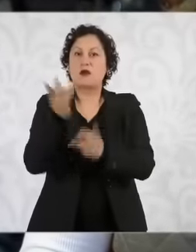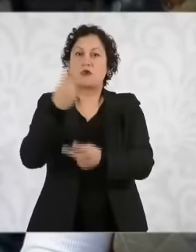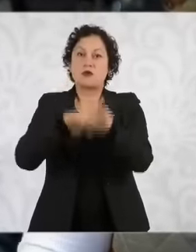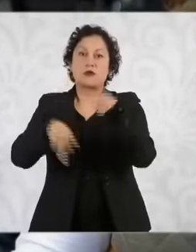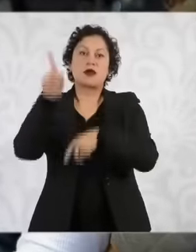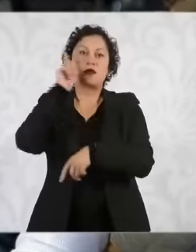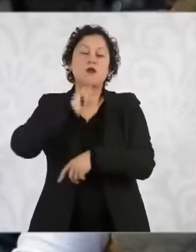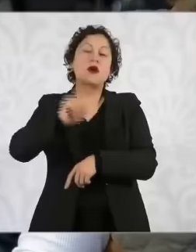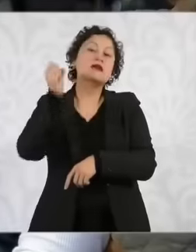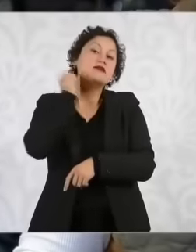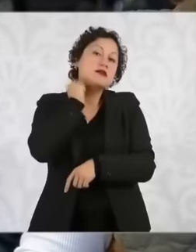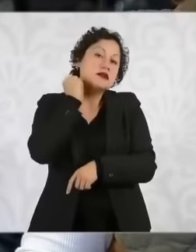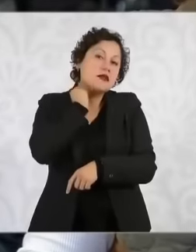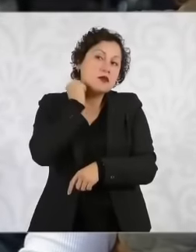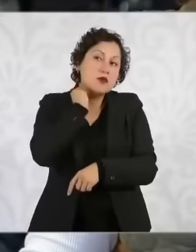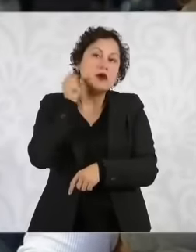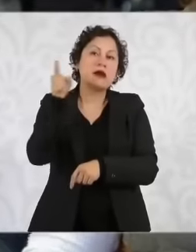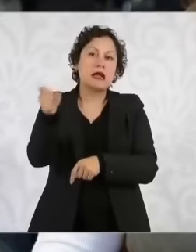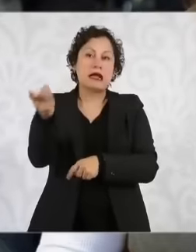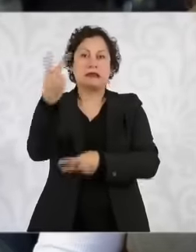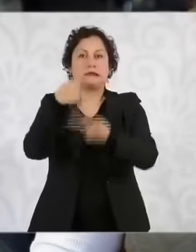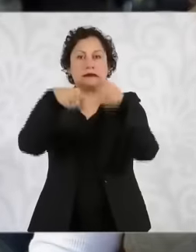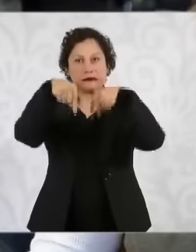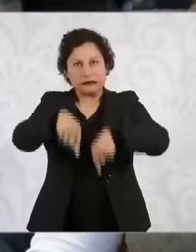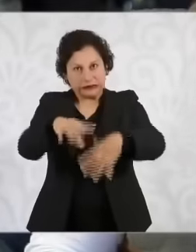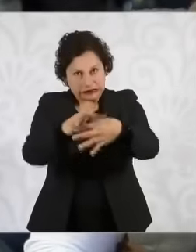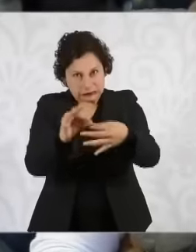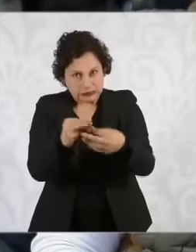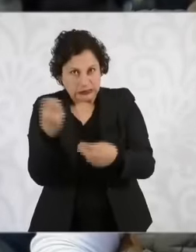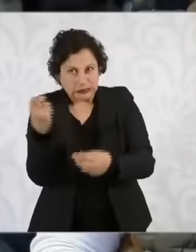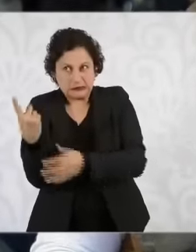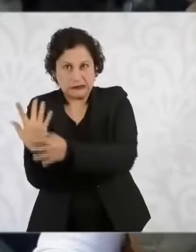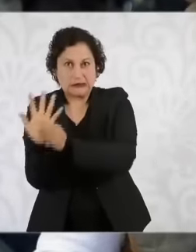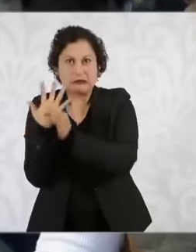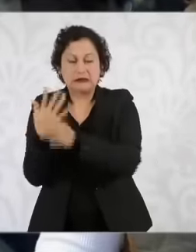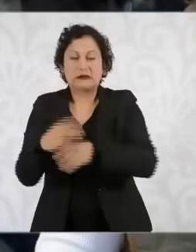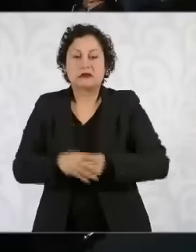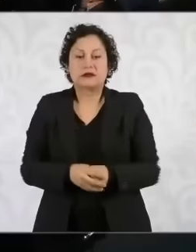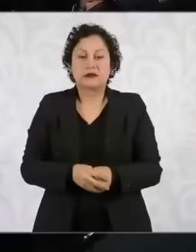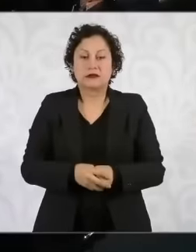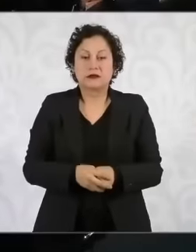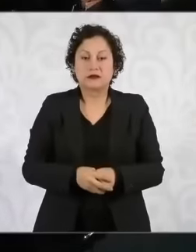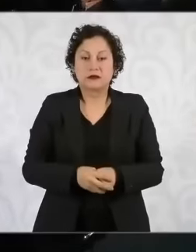constitutional points could come and clarify this for us. I will put article 61 back, by the